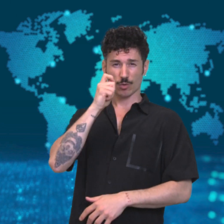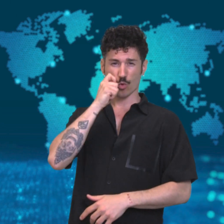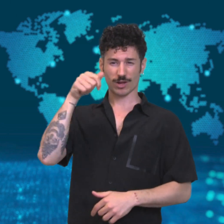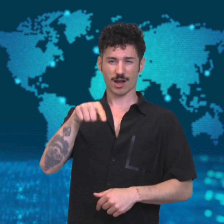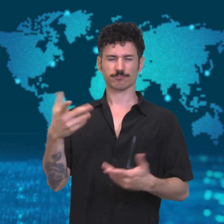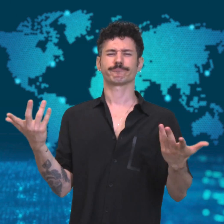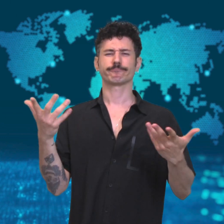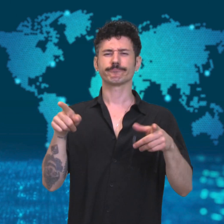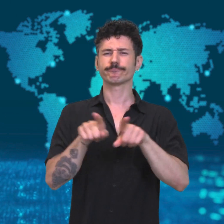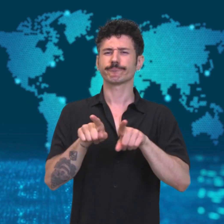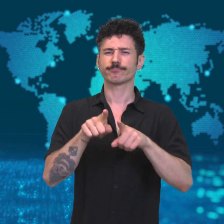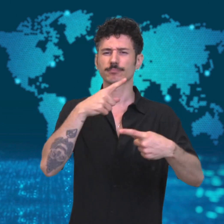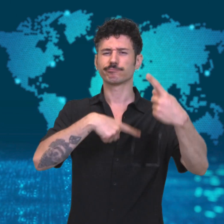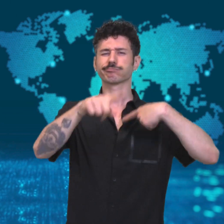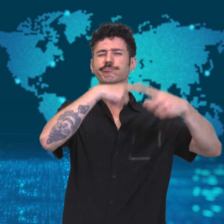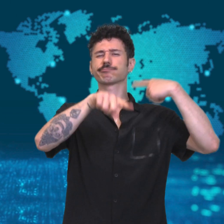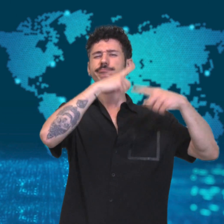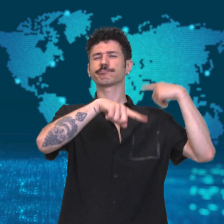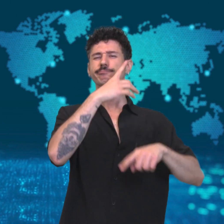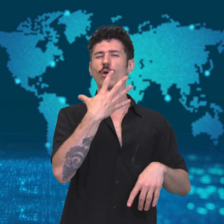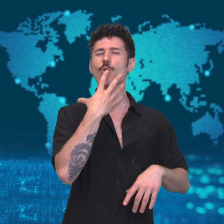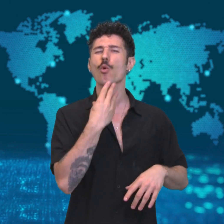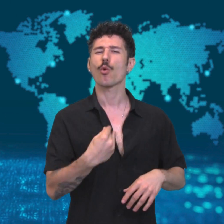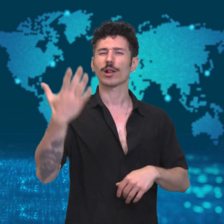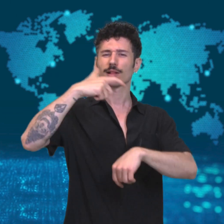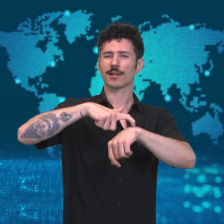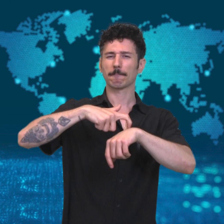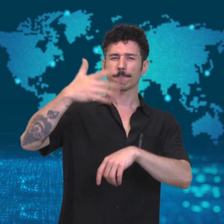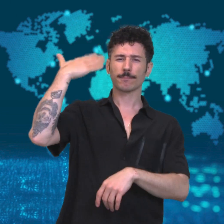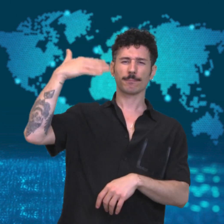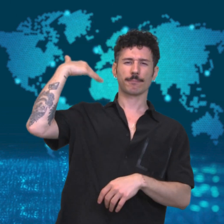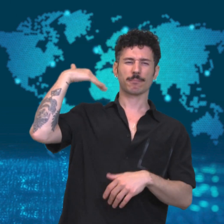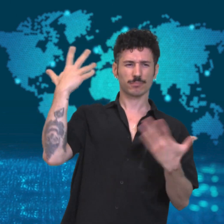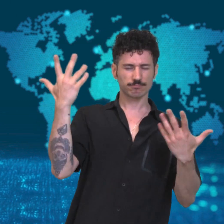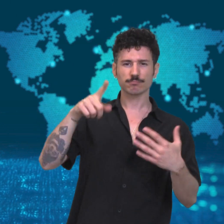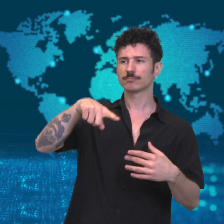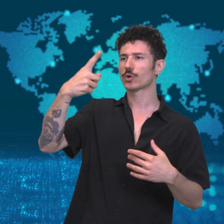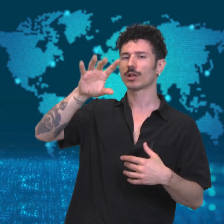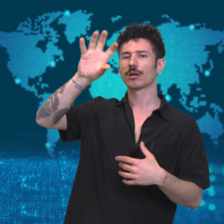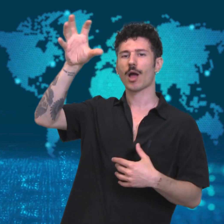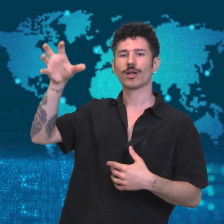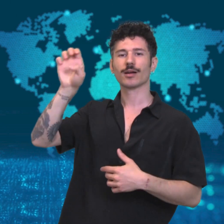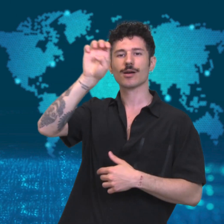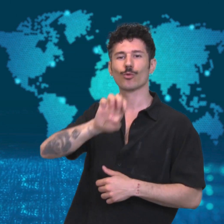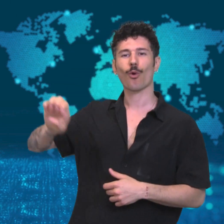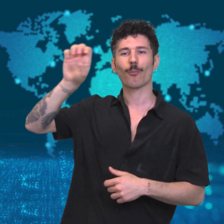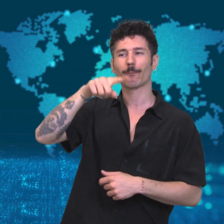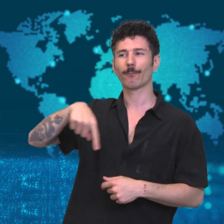Activists say this pushes the country “back to the